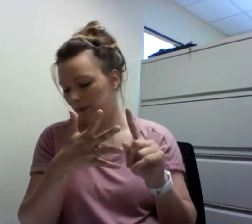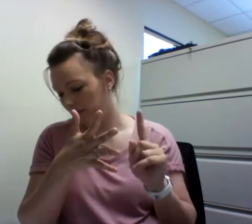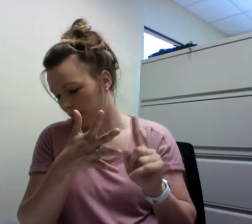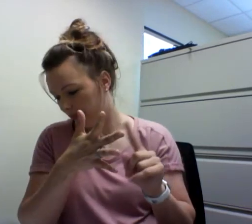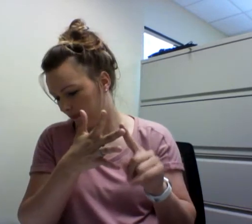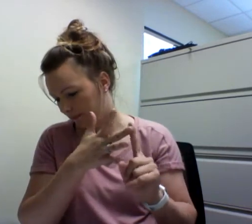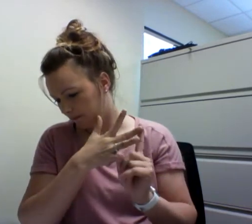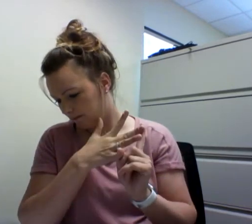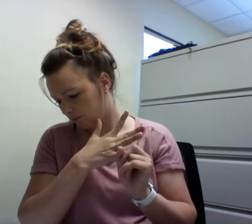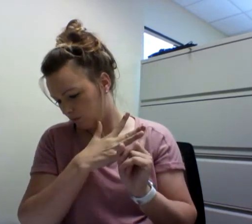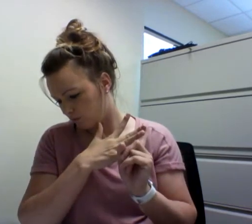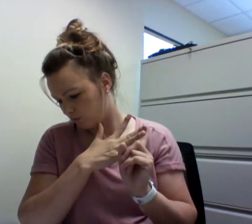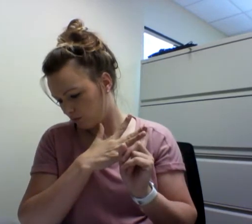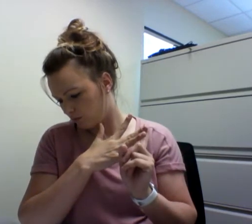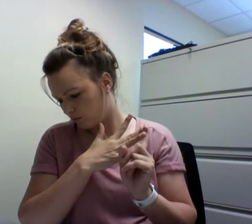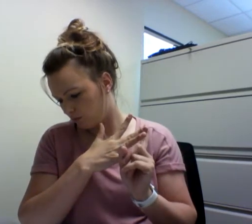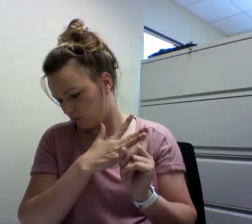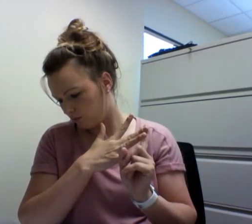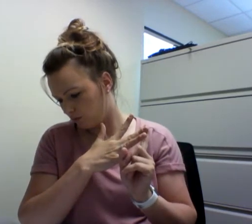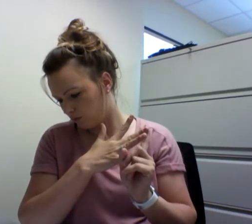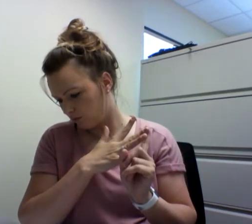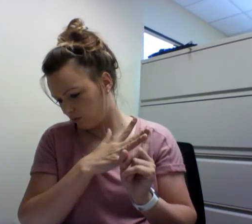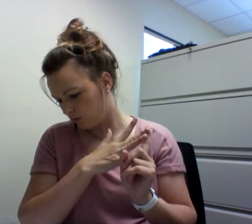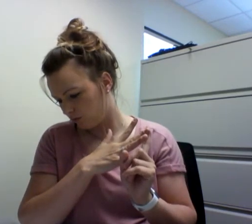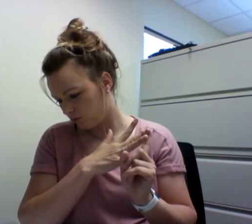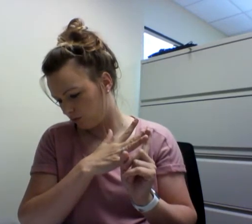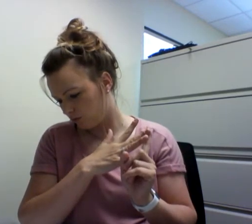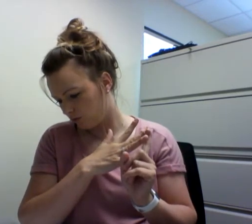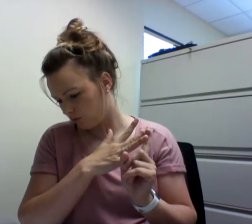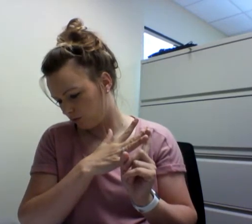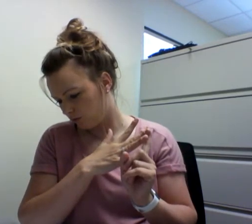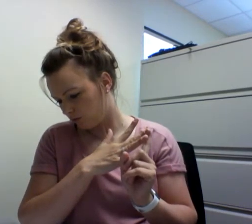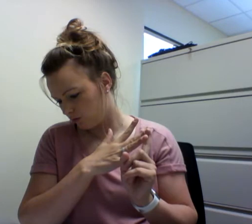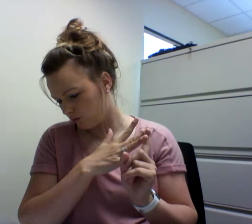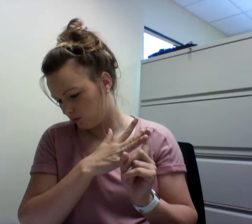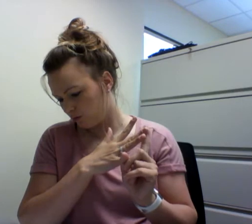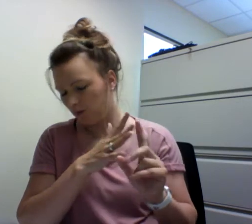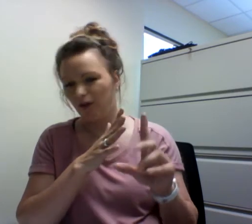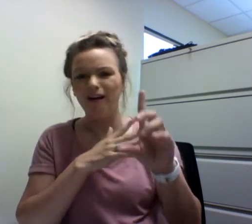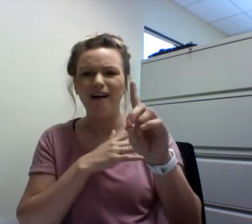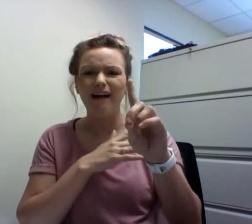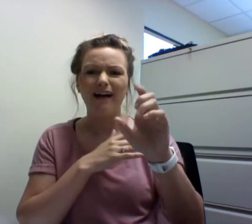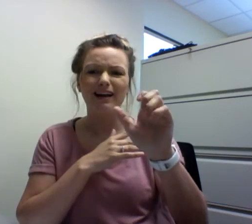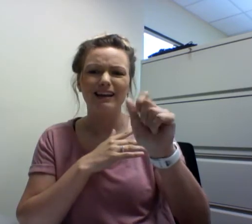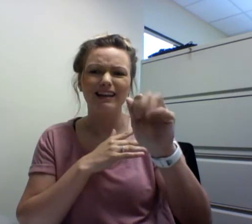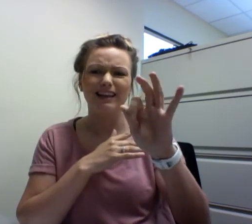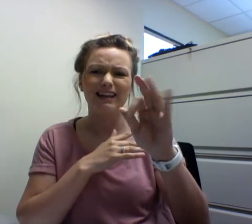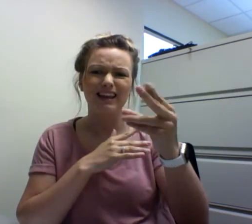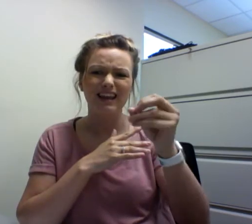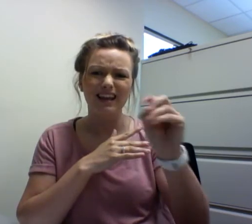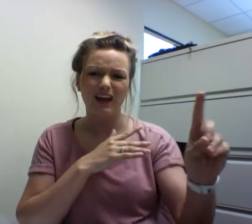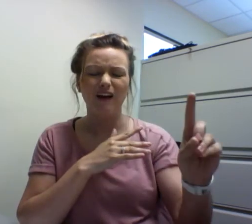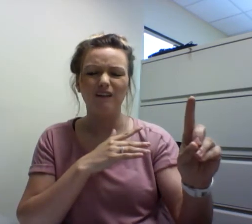chapter three discusses Deaf identity and how different Deaf individuals reach identity acceptance and formation in various ways.